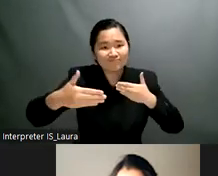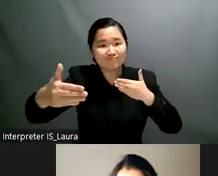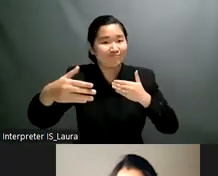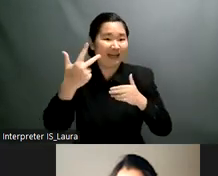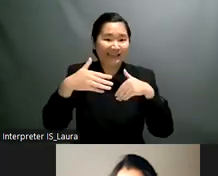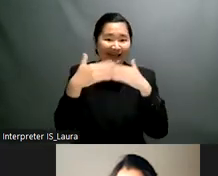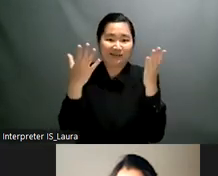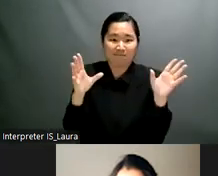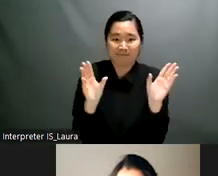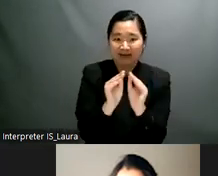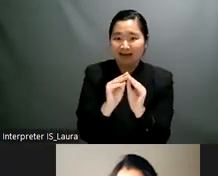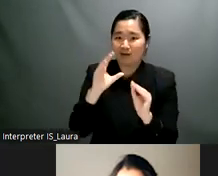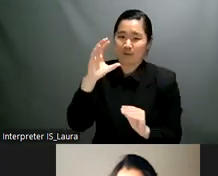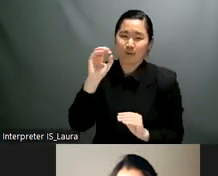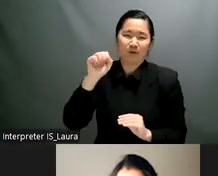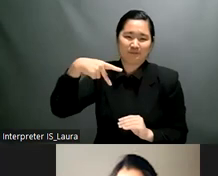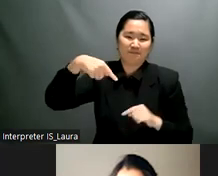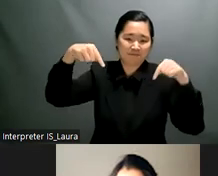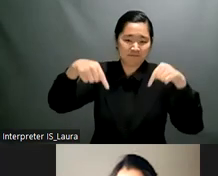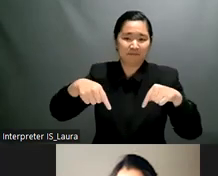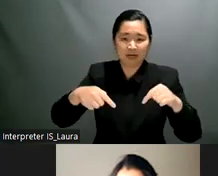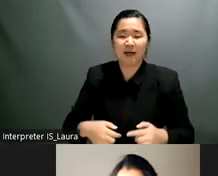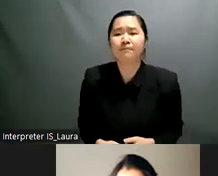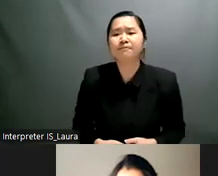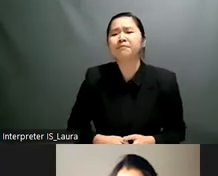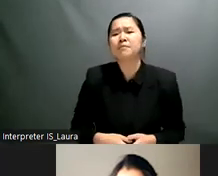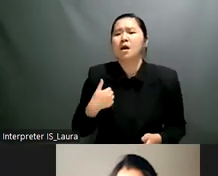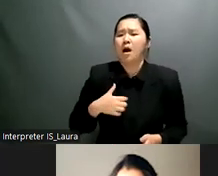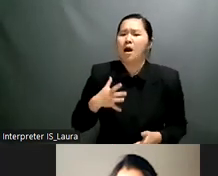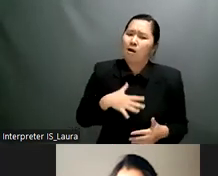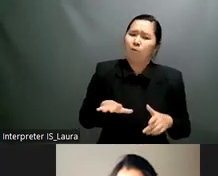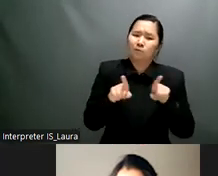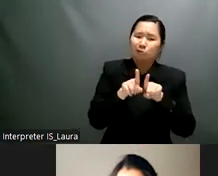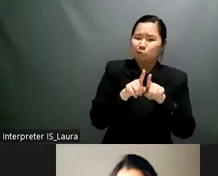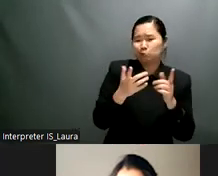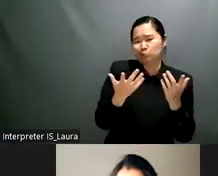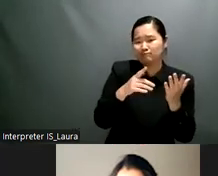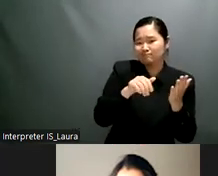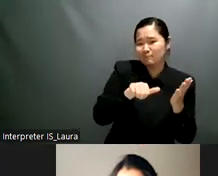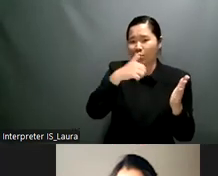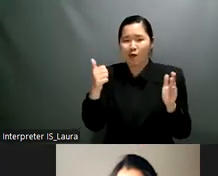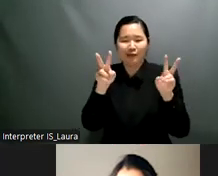the last three points so one was they need to engage diff um underrepresented groups